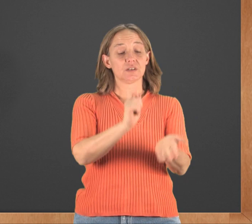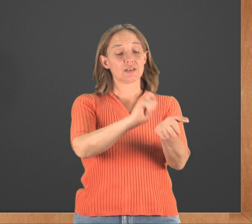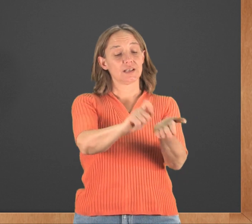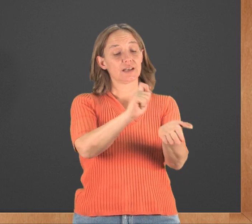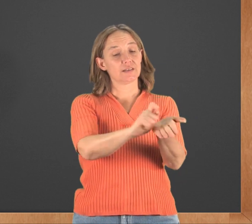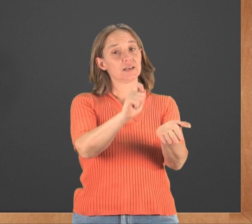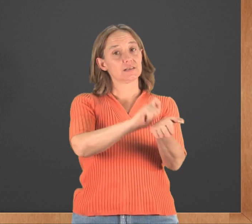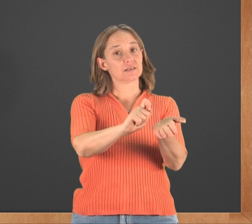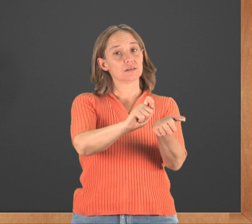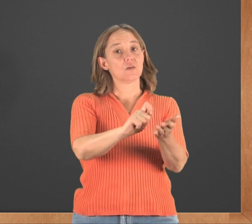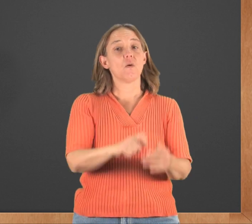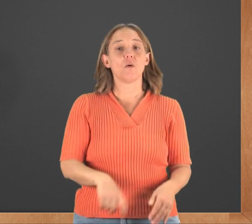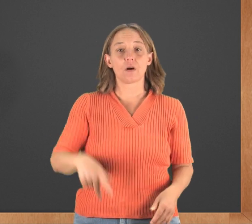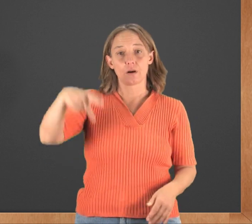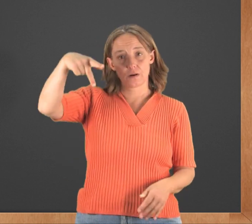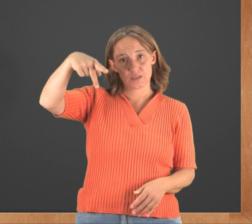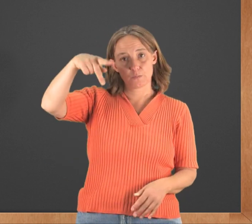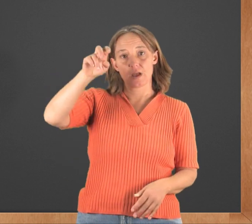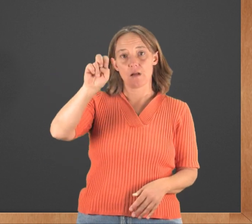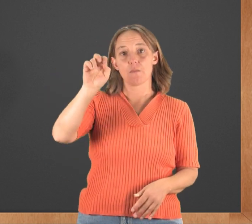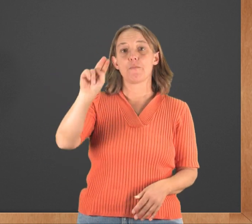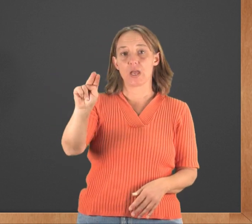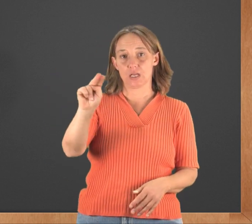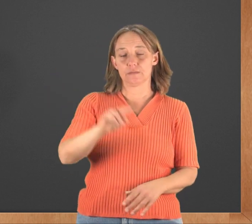You can sign like this, or spell "pen".